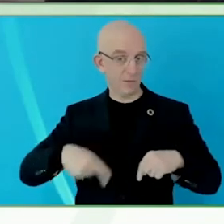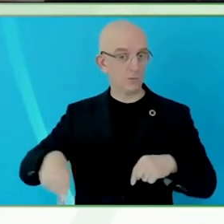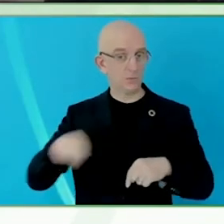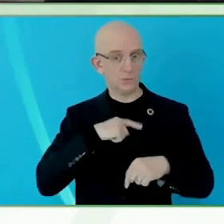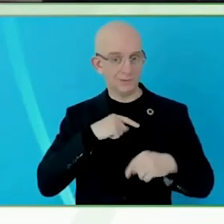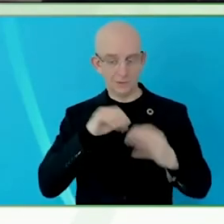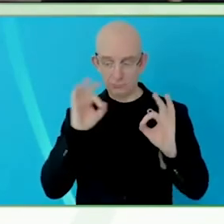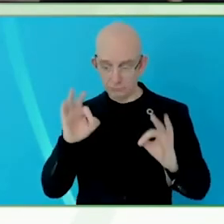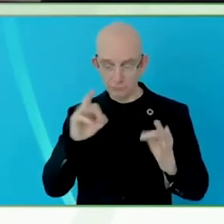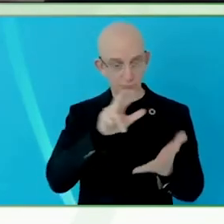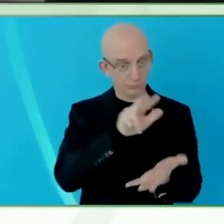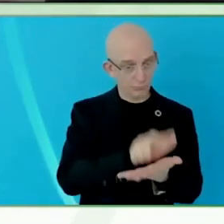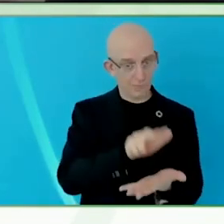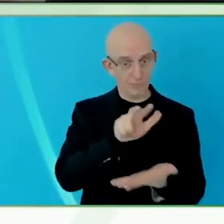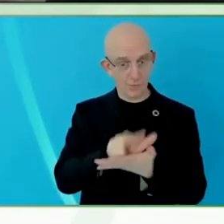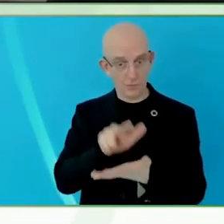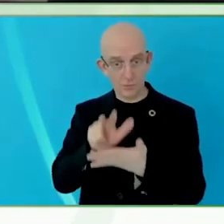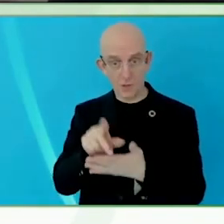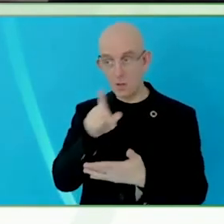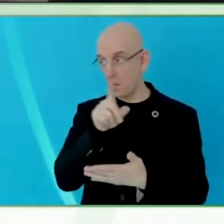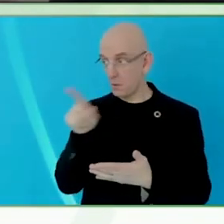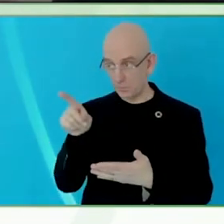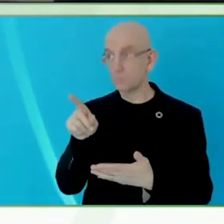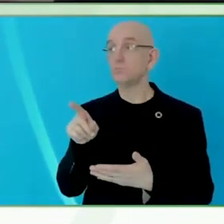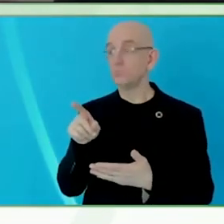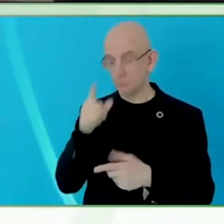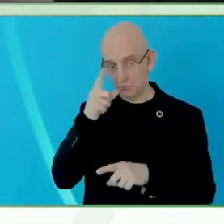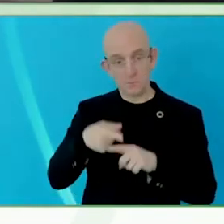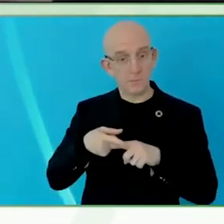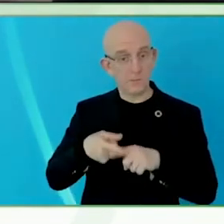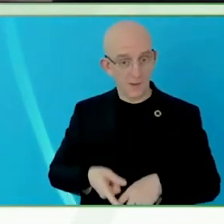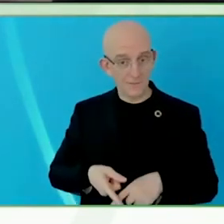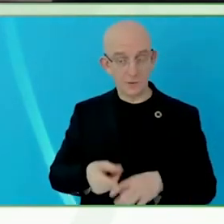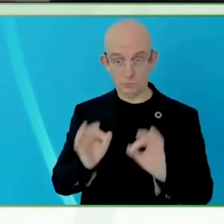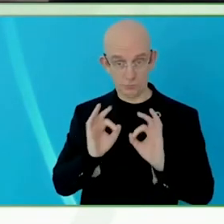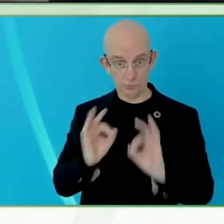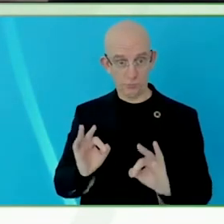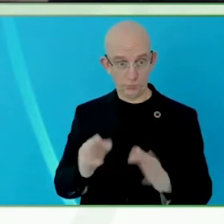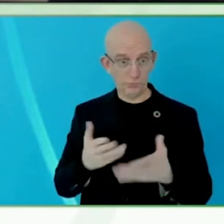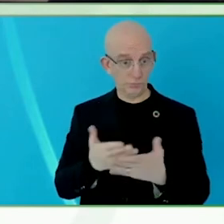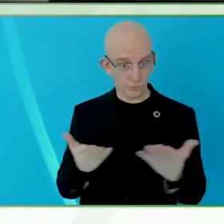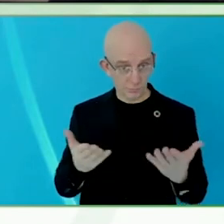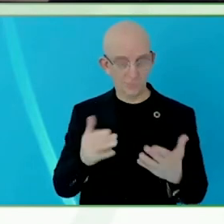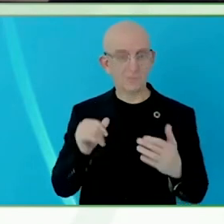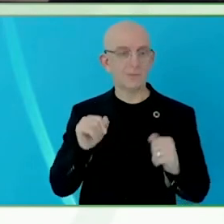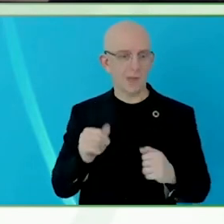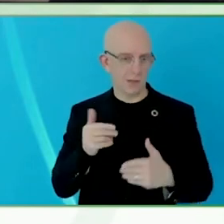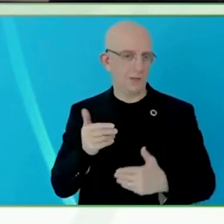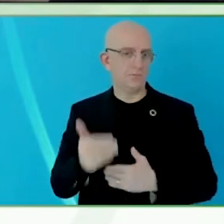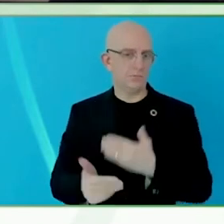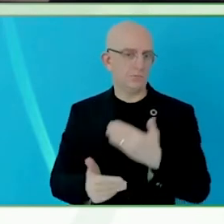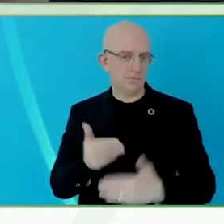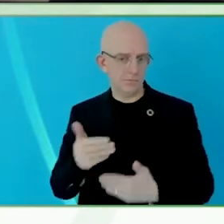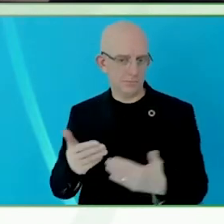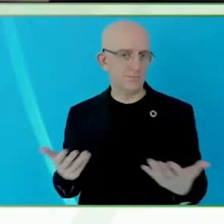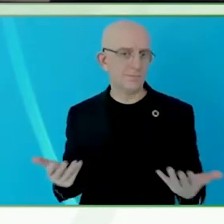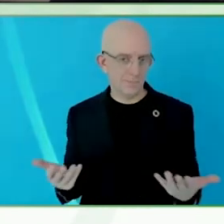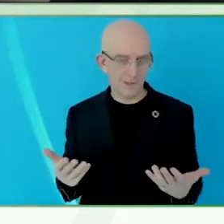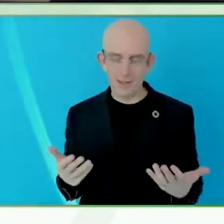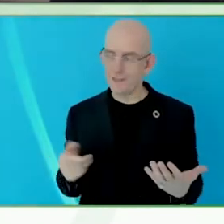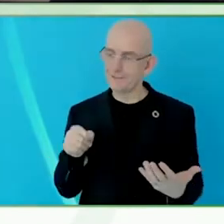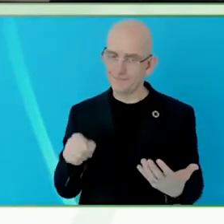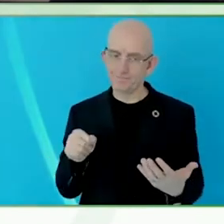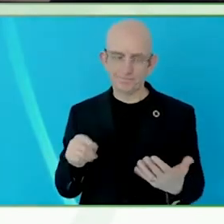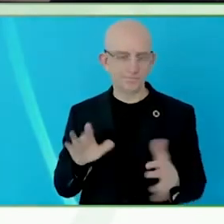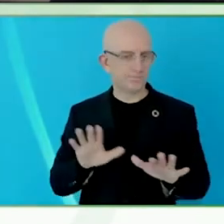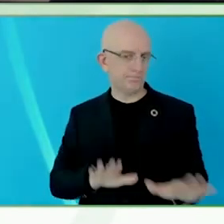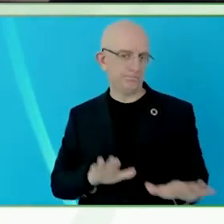The aim is to be able to transfer the technologies and techniques